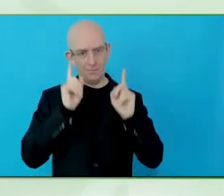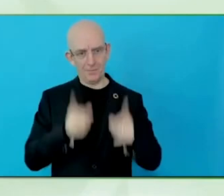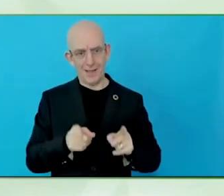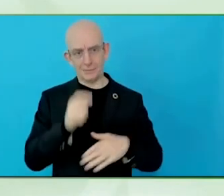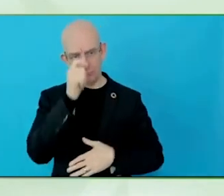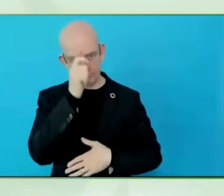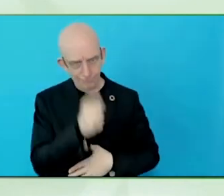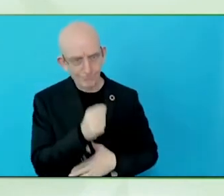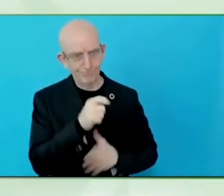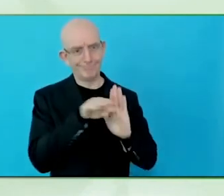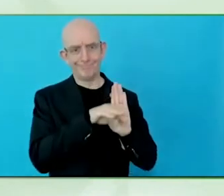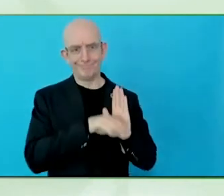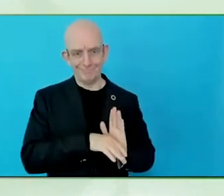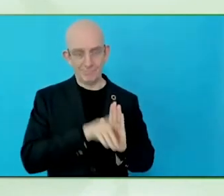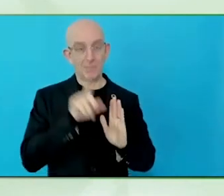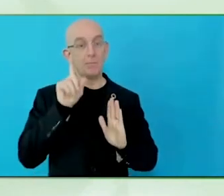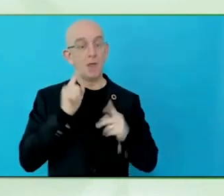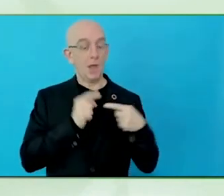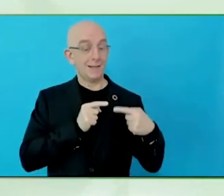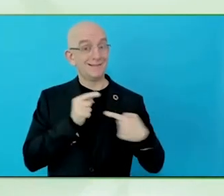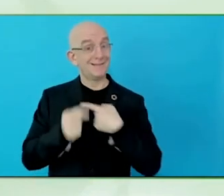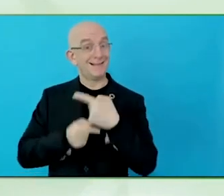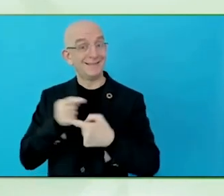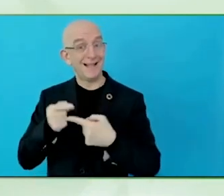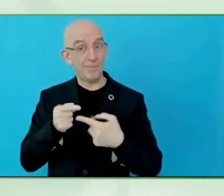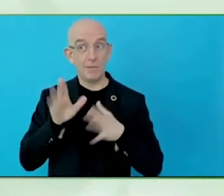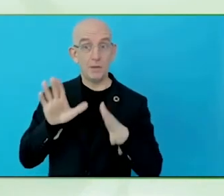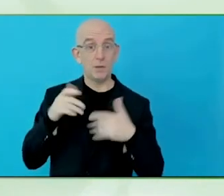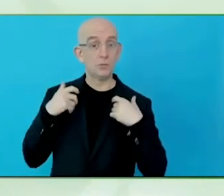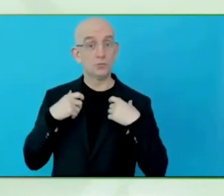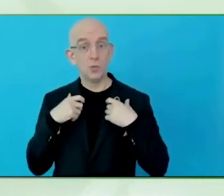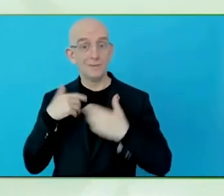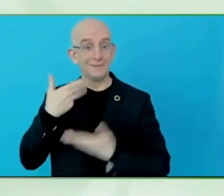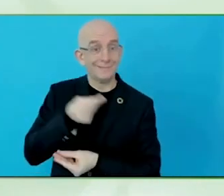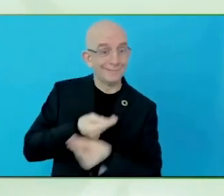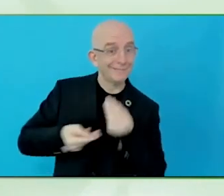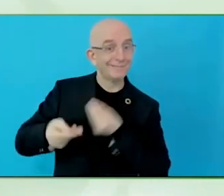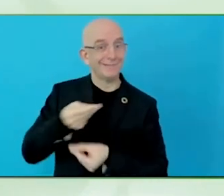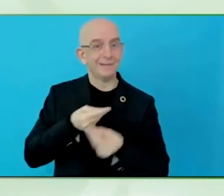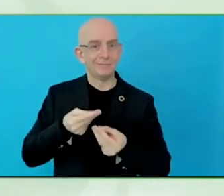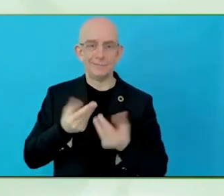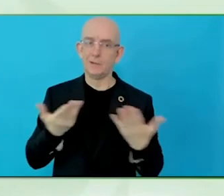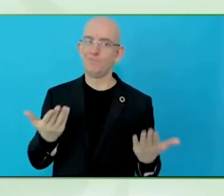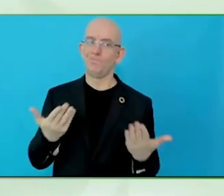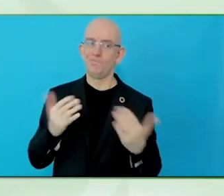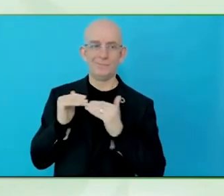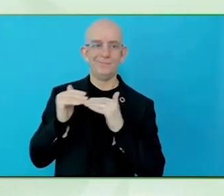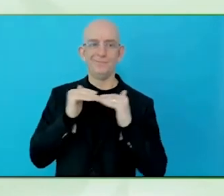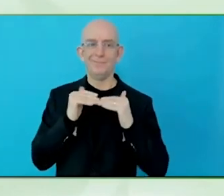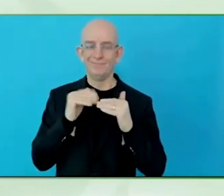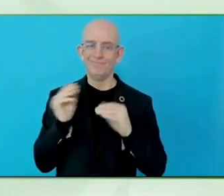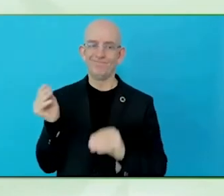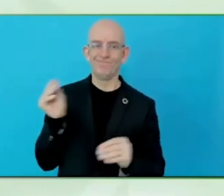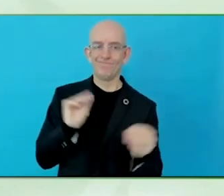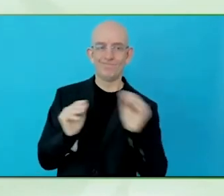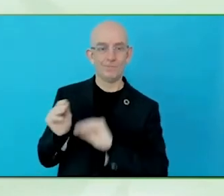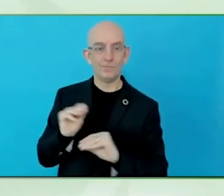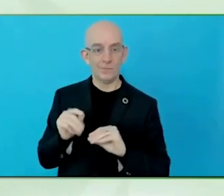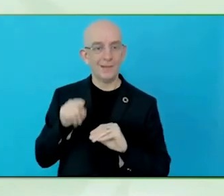Disability is more of like a silo, it has existed in its own bubble, and it has not been mainstreamed for that matter.